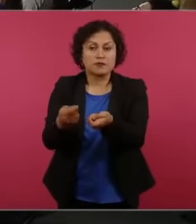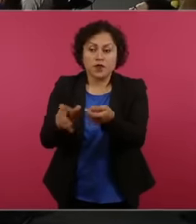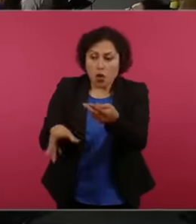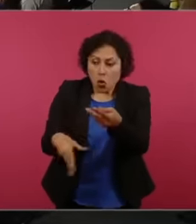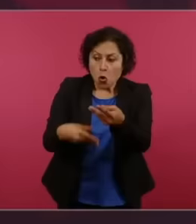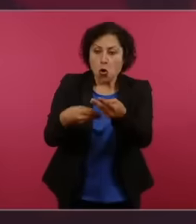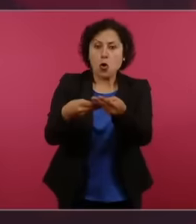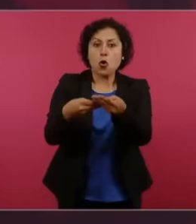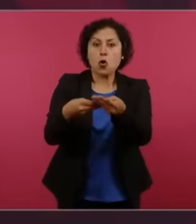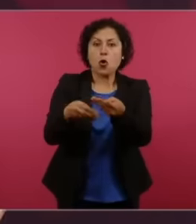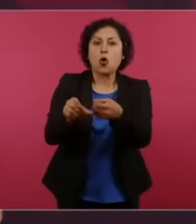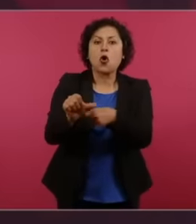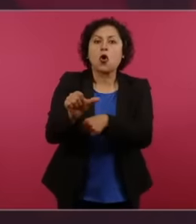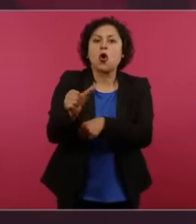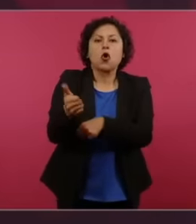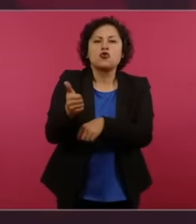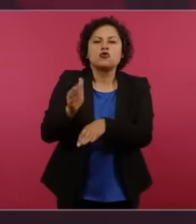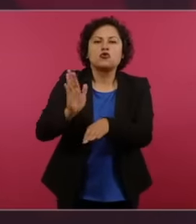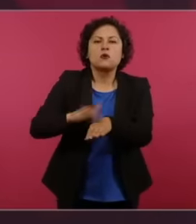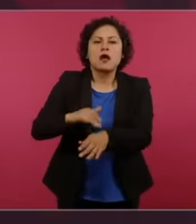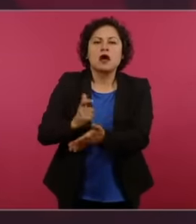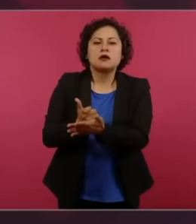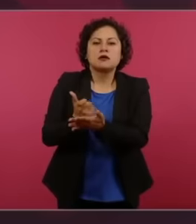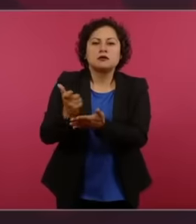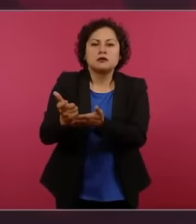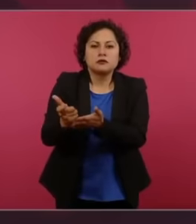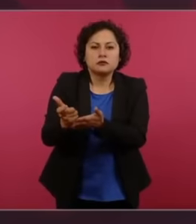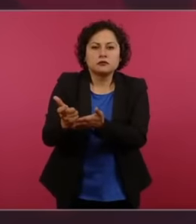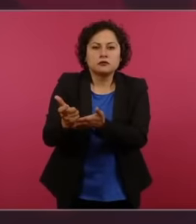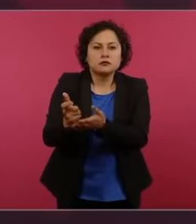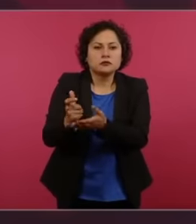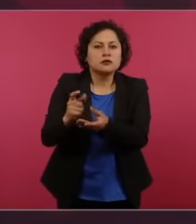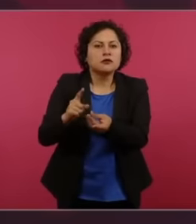budget for